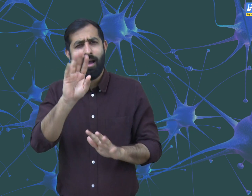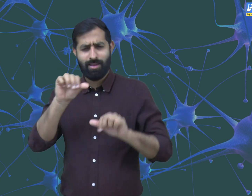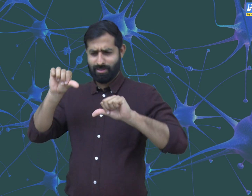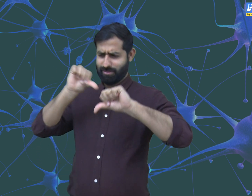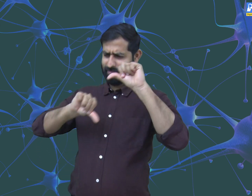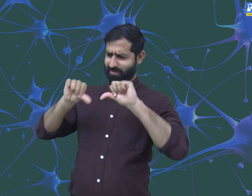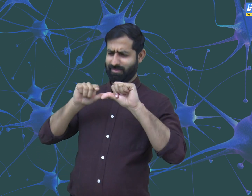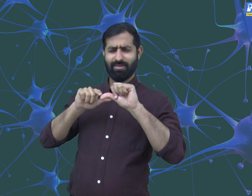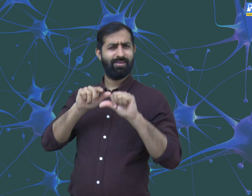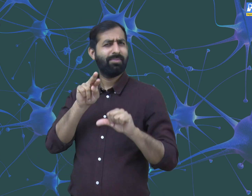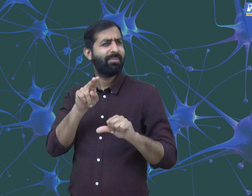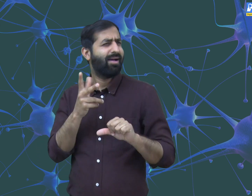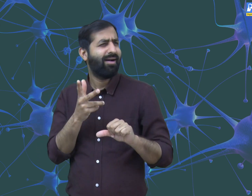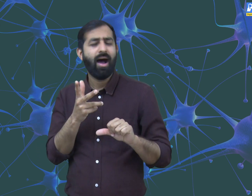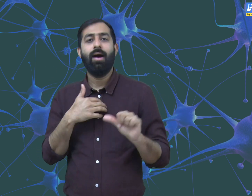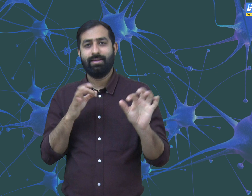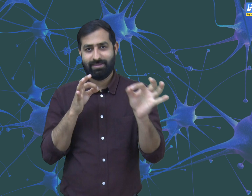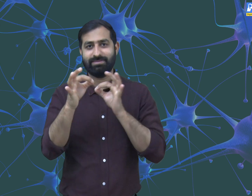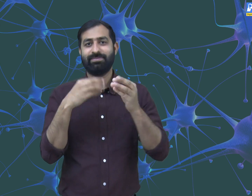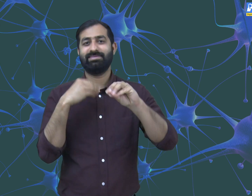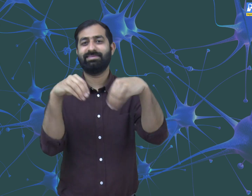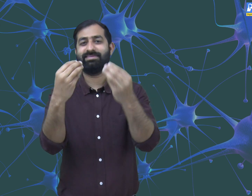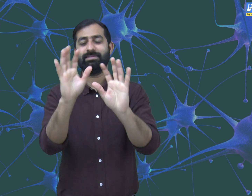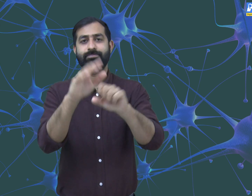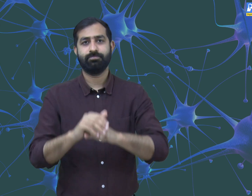What are these chemical processes? Let me tell you.